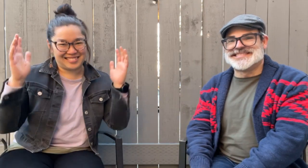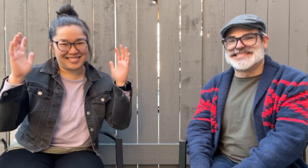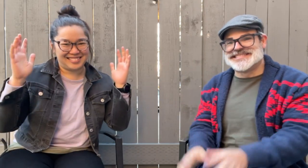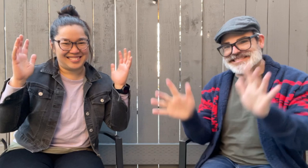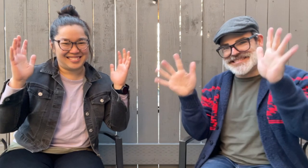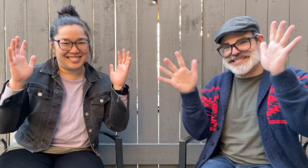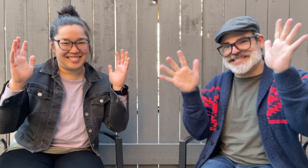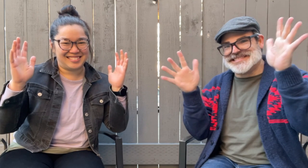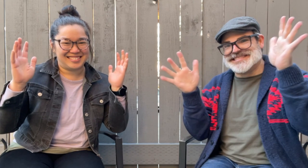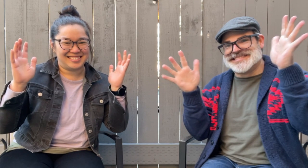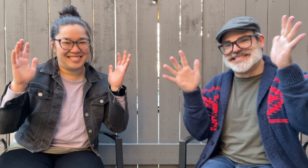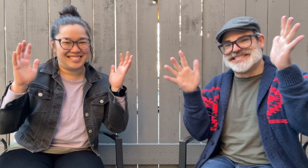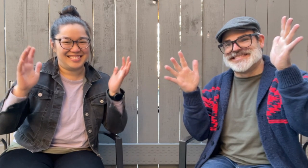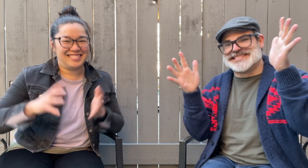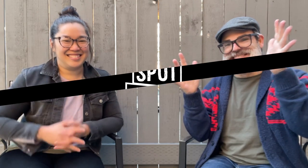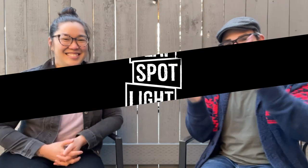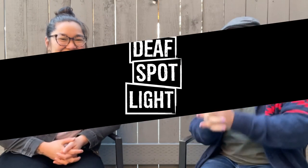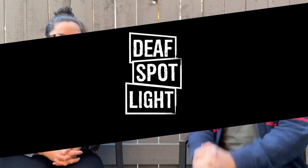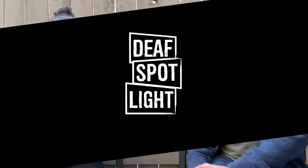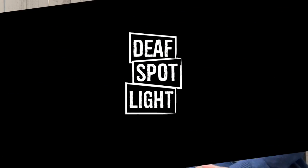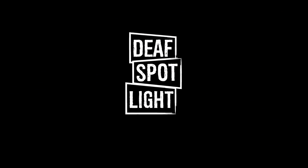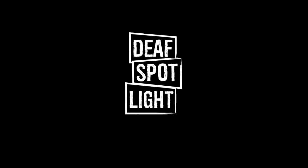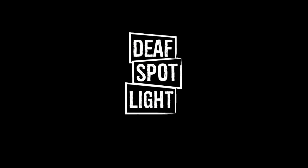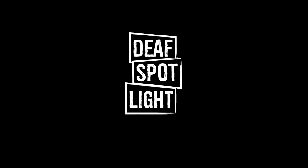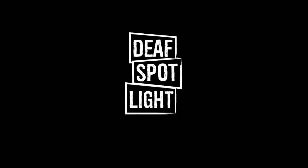[Handwaves] [Black background with Deaf Spotlight logo]